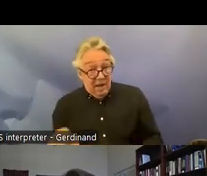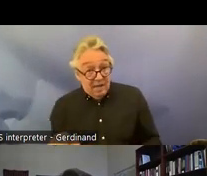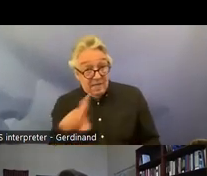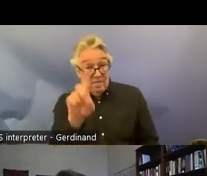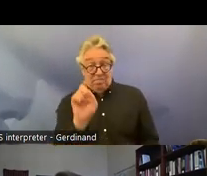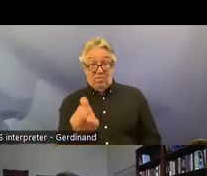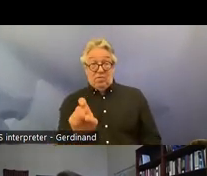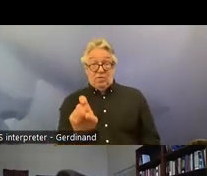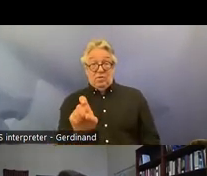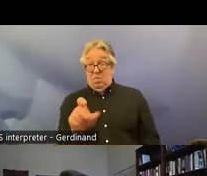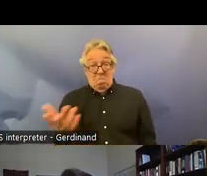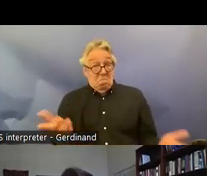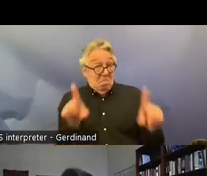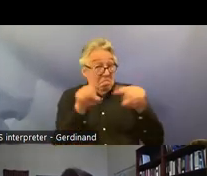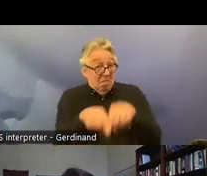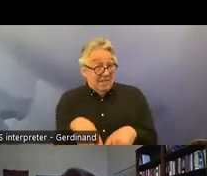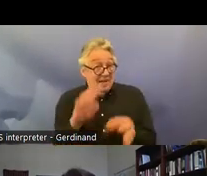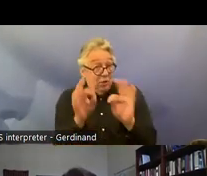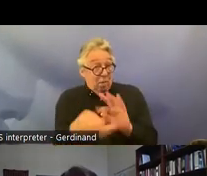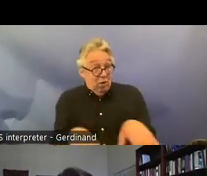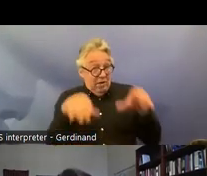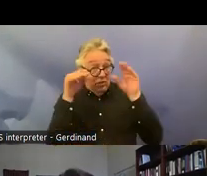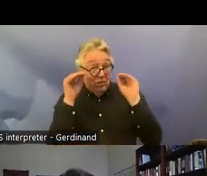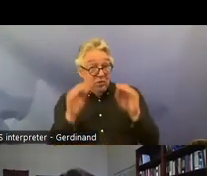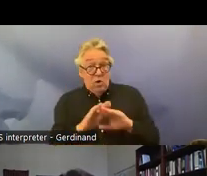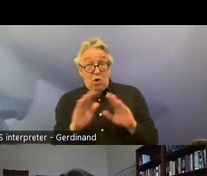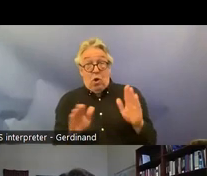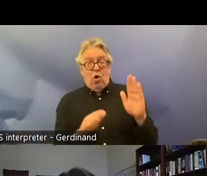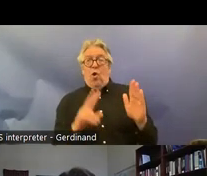of interpretation not a question of the status of the convention in Norwegian